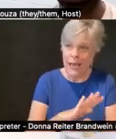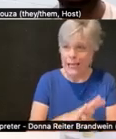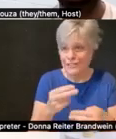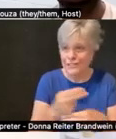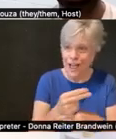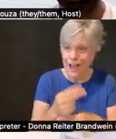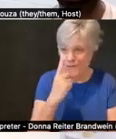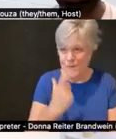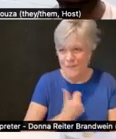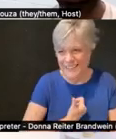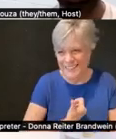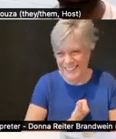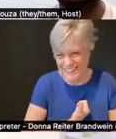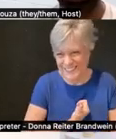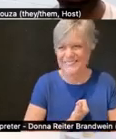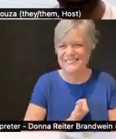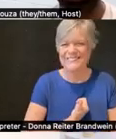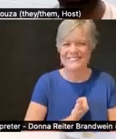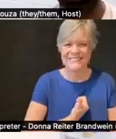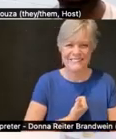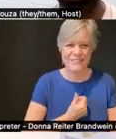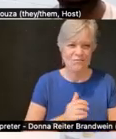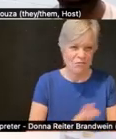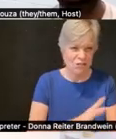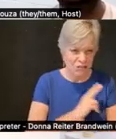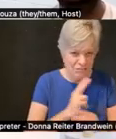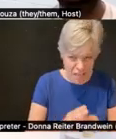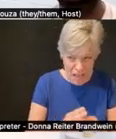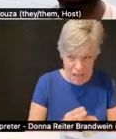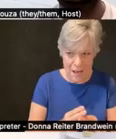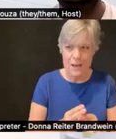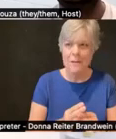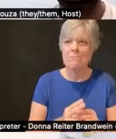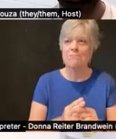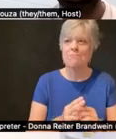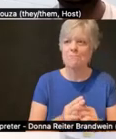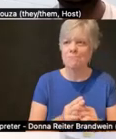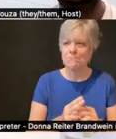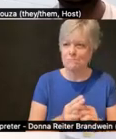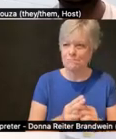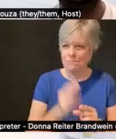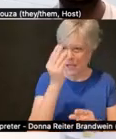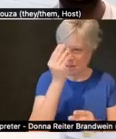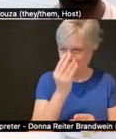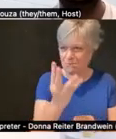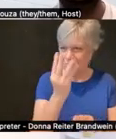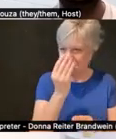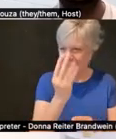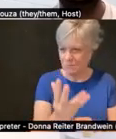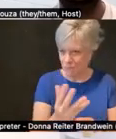which has my full name as well as some additional screen captures